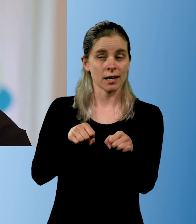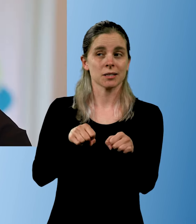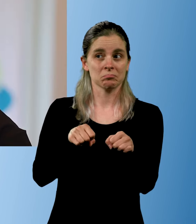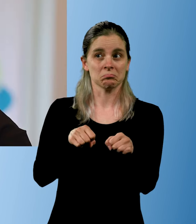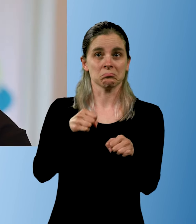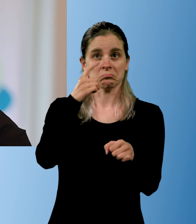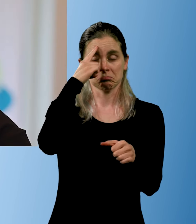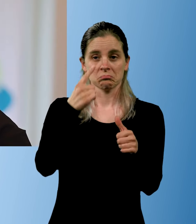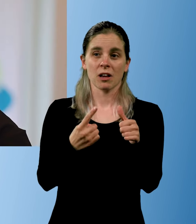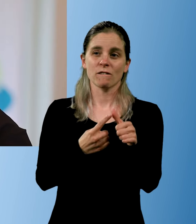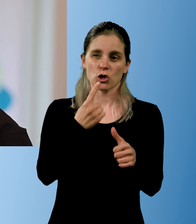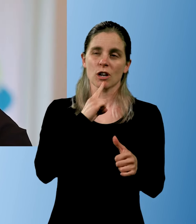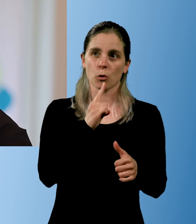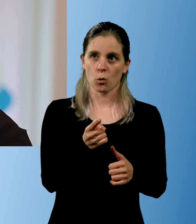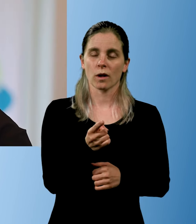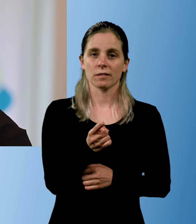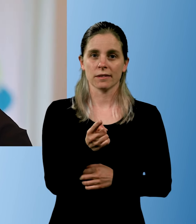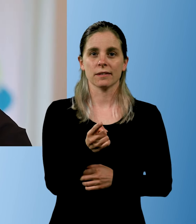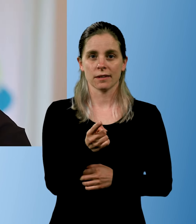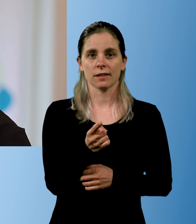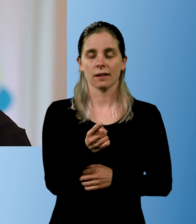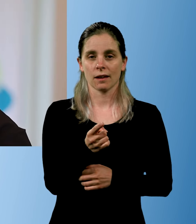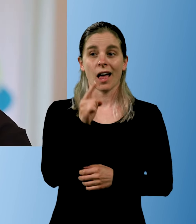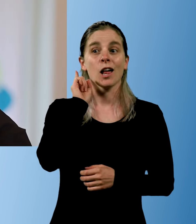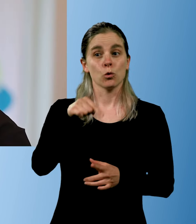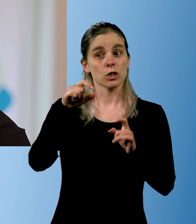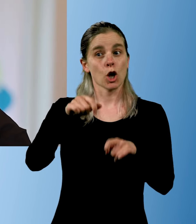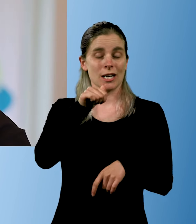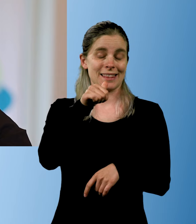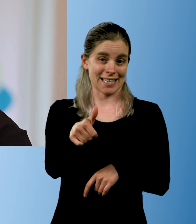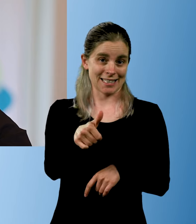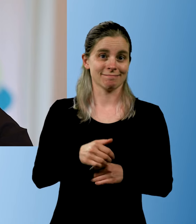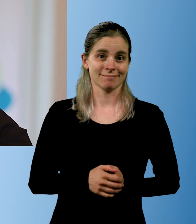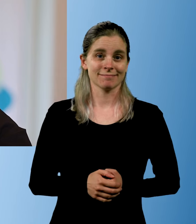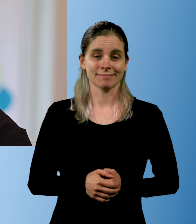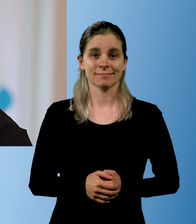is that it's smart to start early.